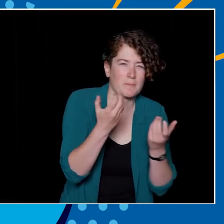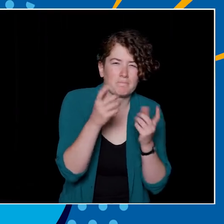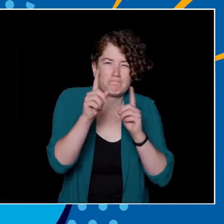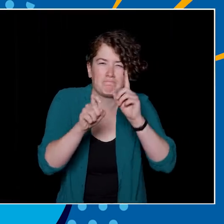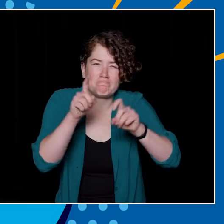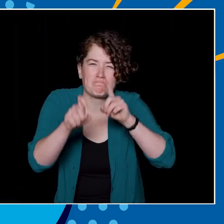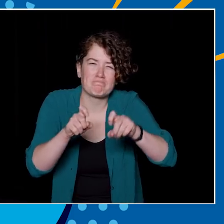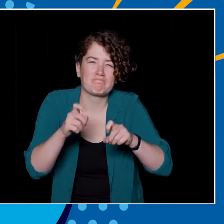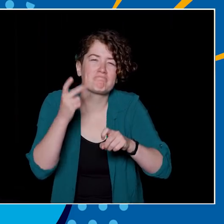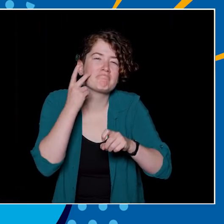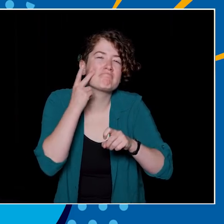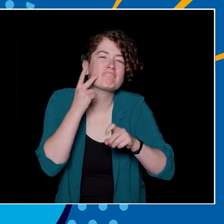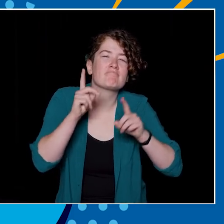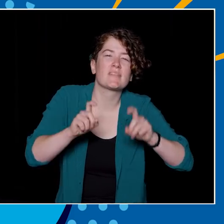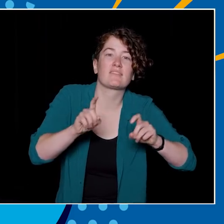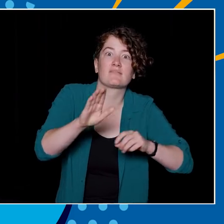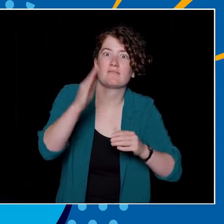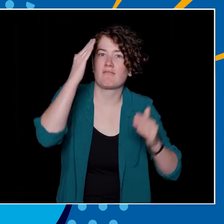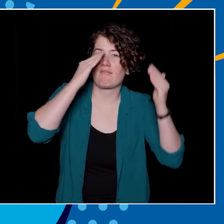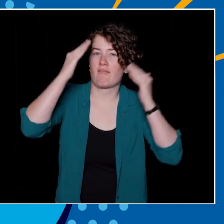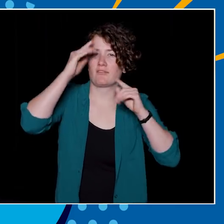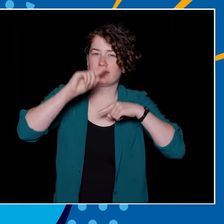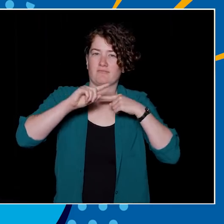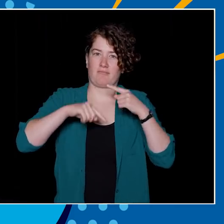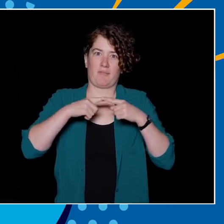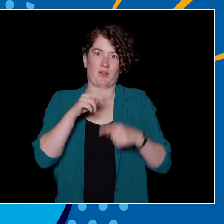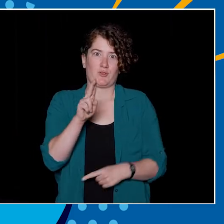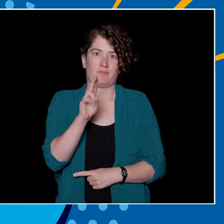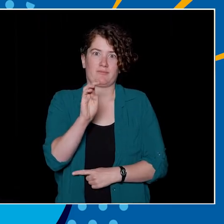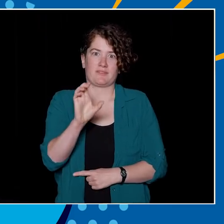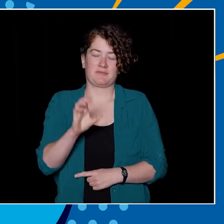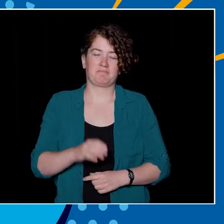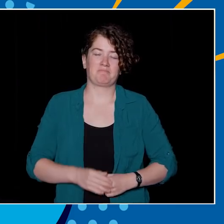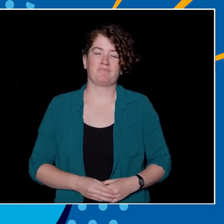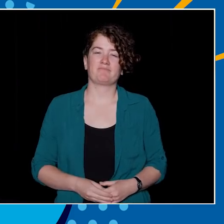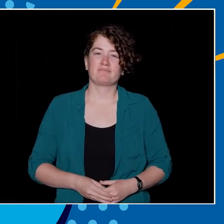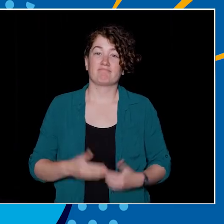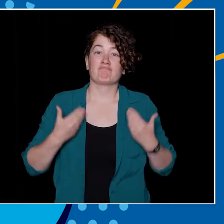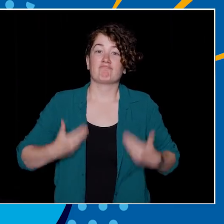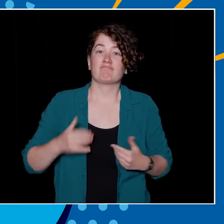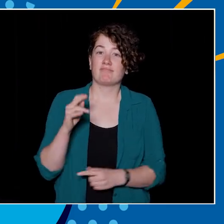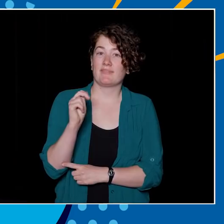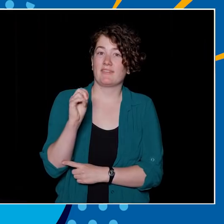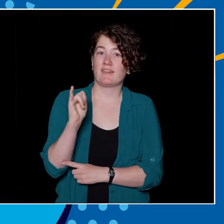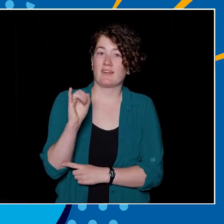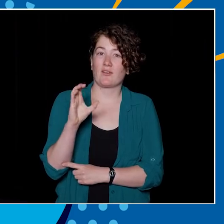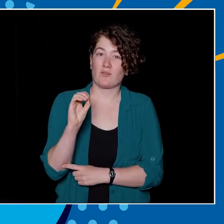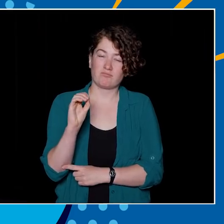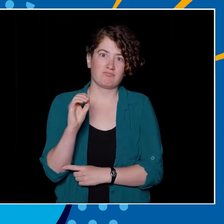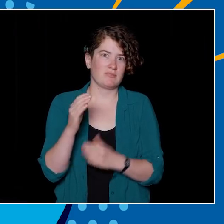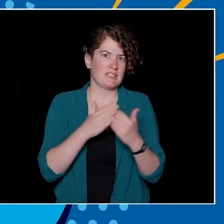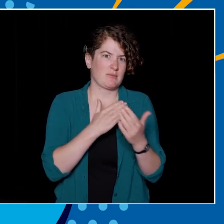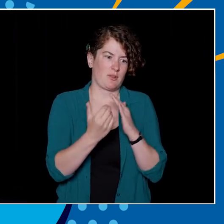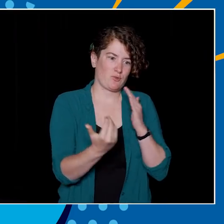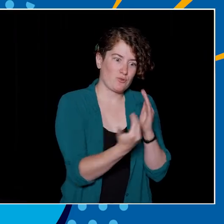to see what you know about your university. My name is Nico and whether you're new to our community, or you've been around here for a while, we want you to participate